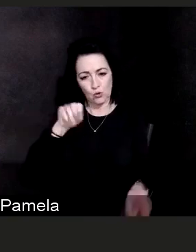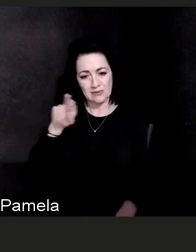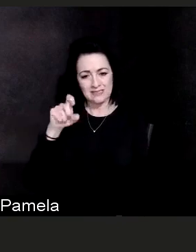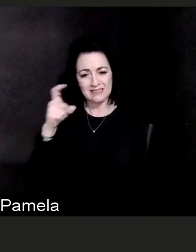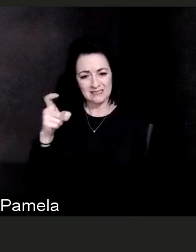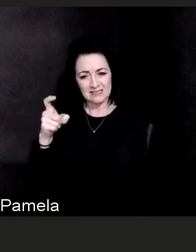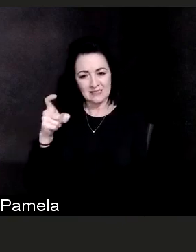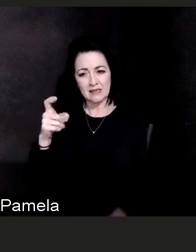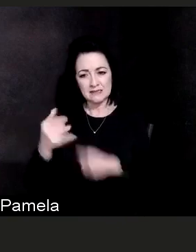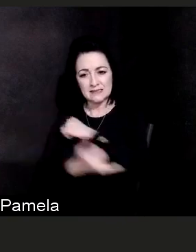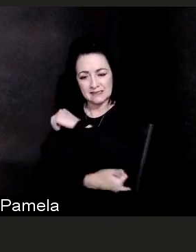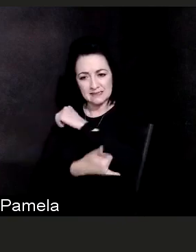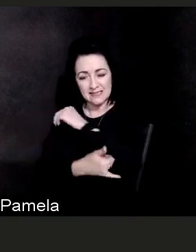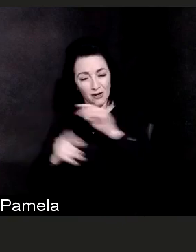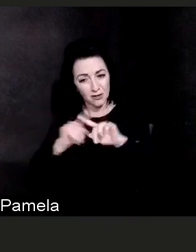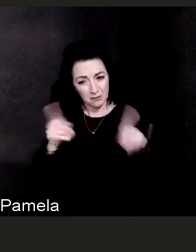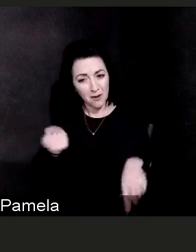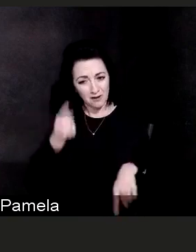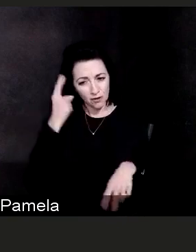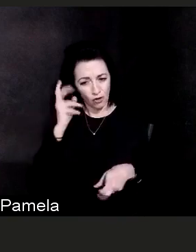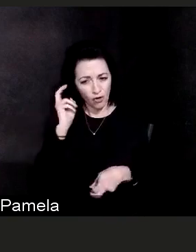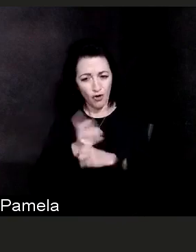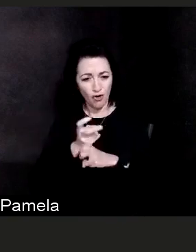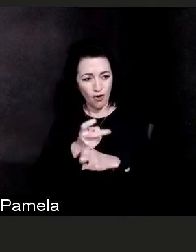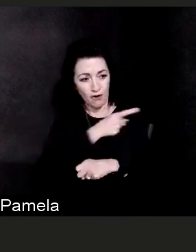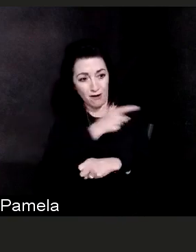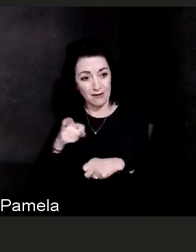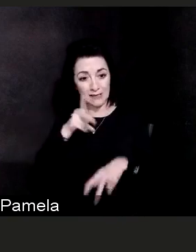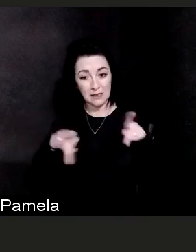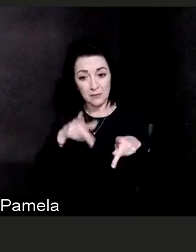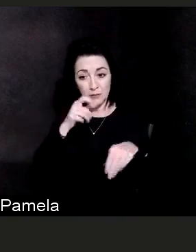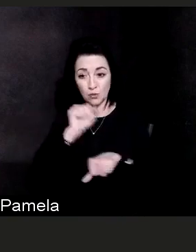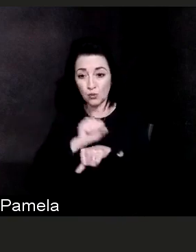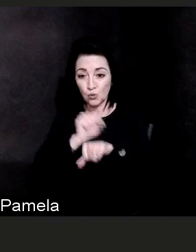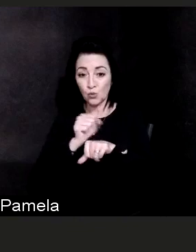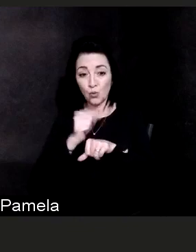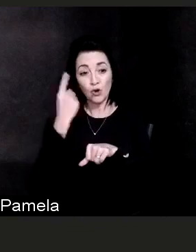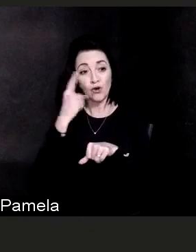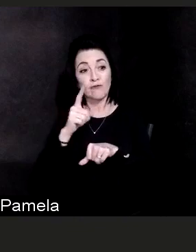And so, please it's time now to break out those neighborhoods signs,